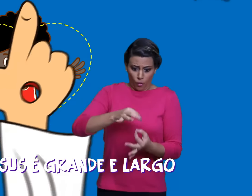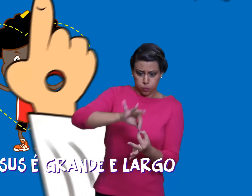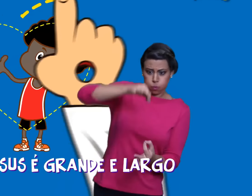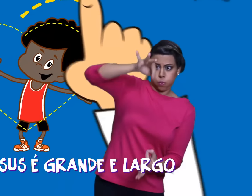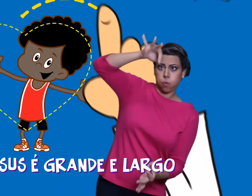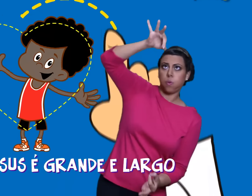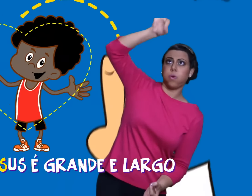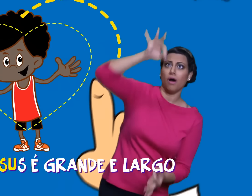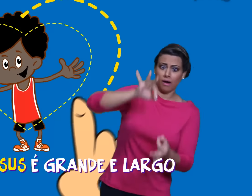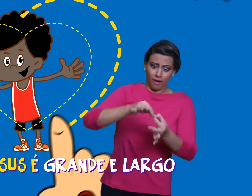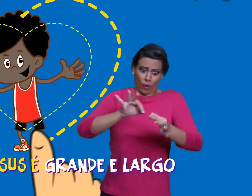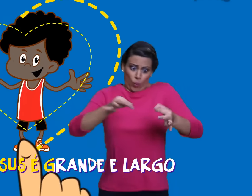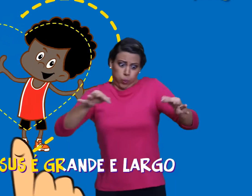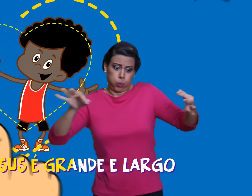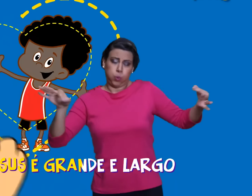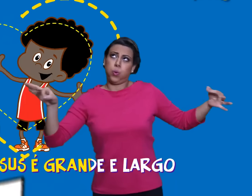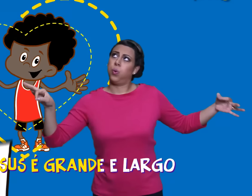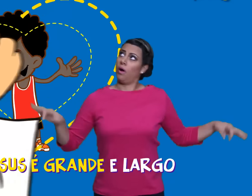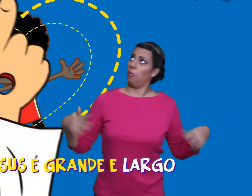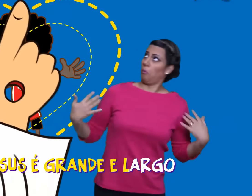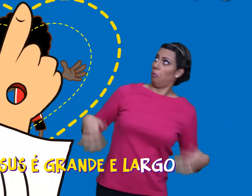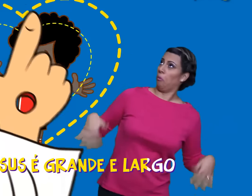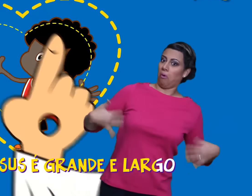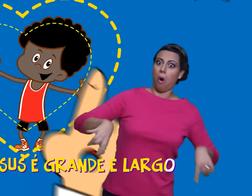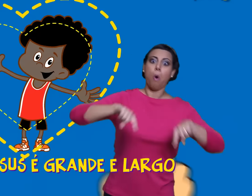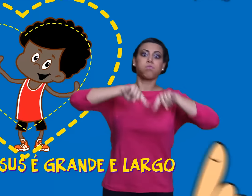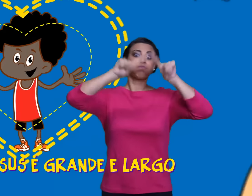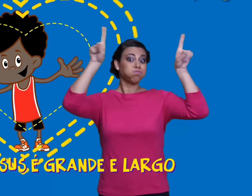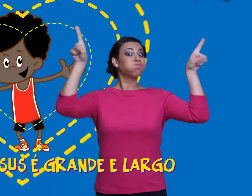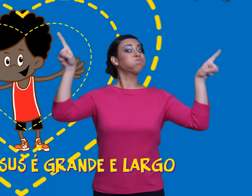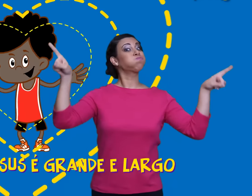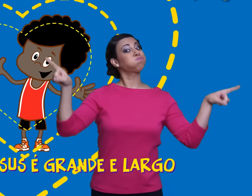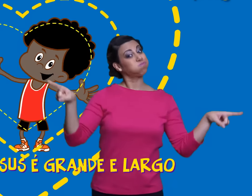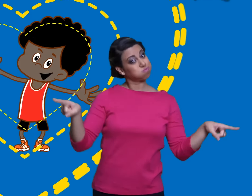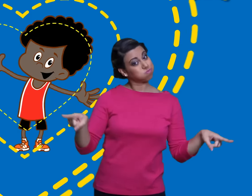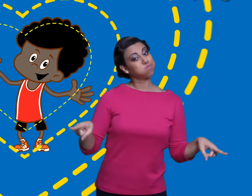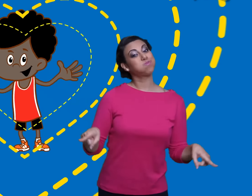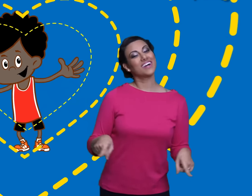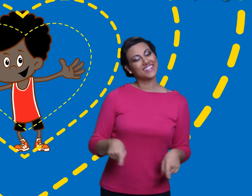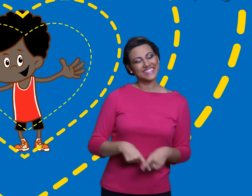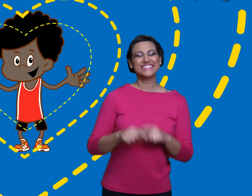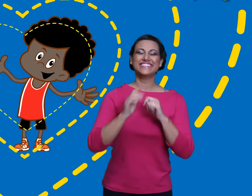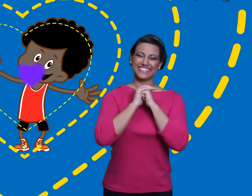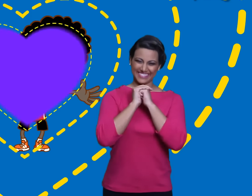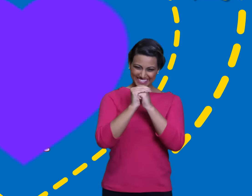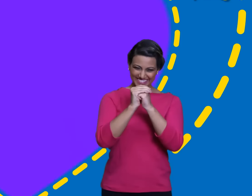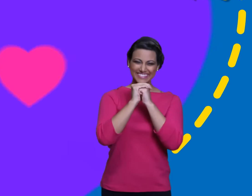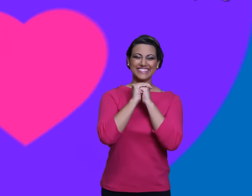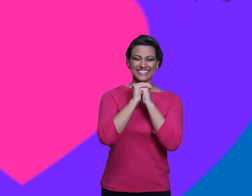THE LOVE OF JESUS IS BIG AND WIDE